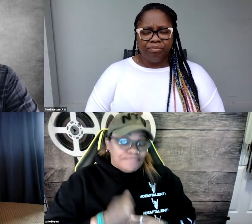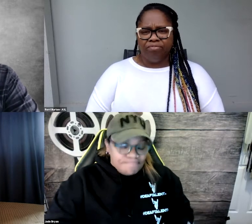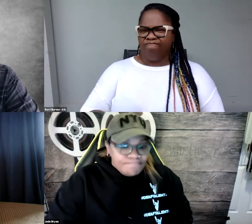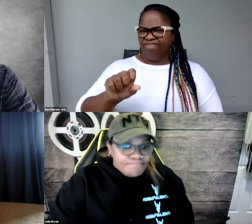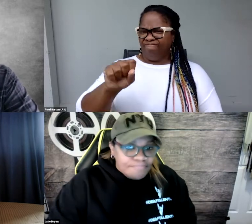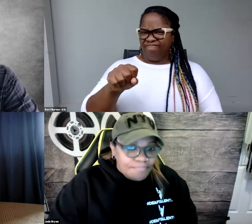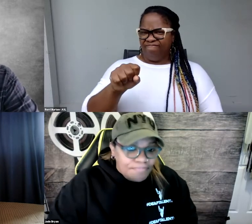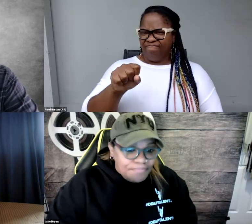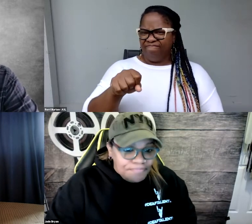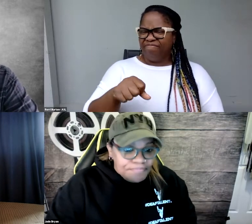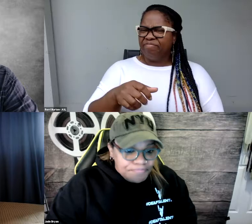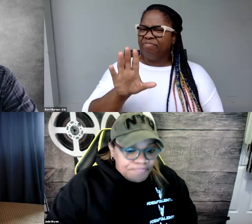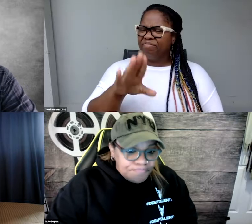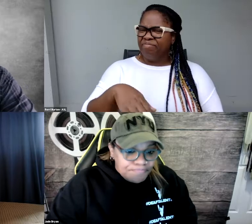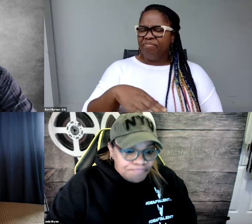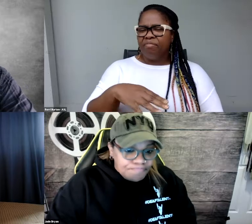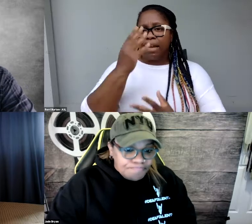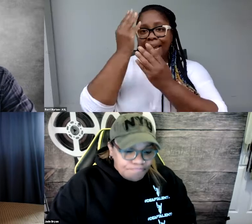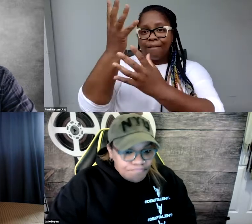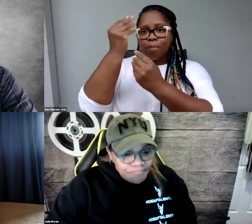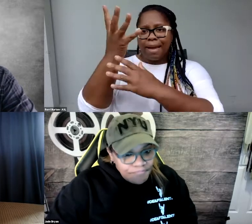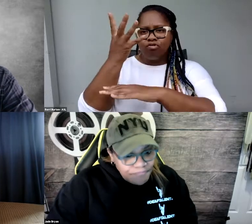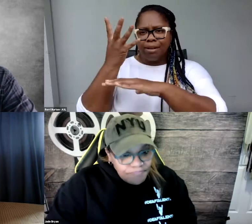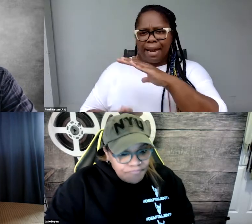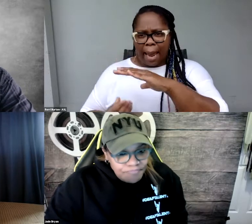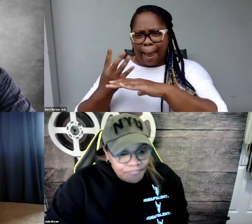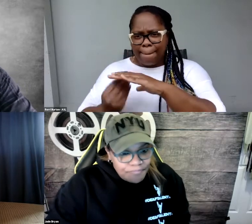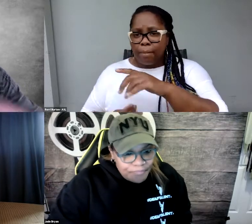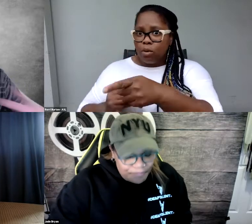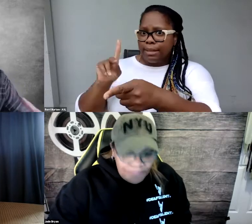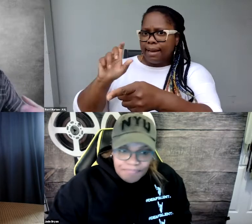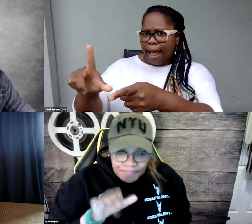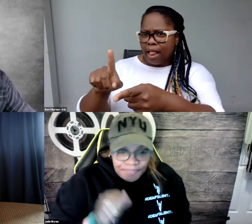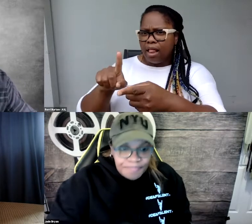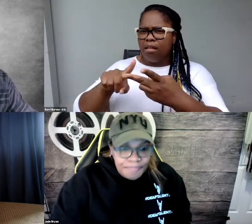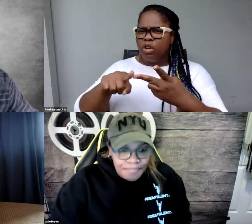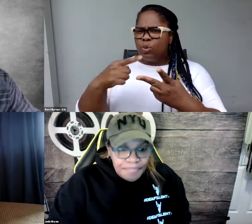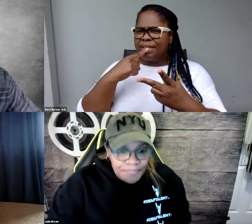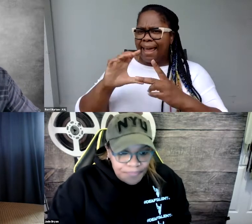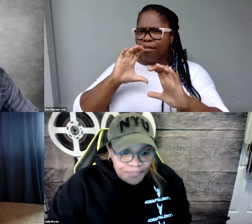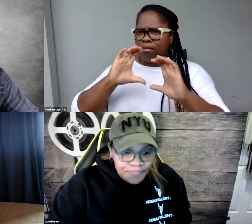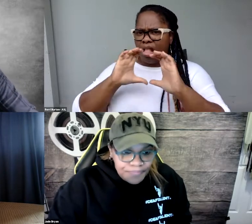Information gaps is a really interesting phrase. And then Delbert also said communication breakdown,